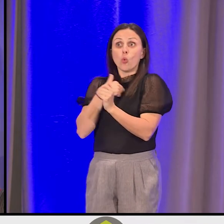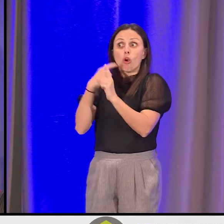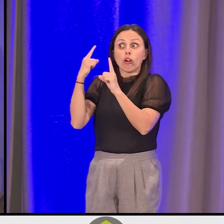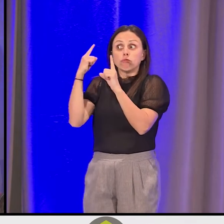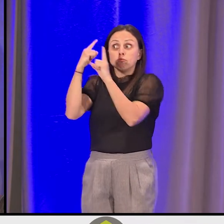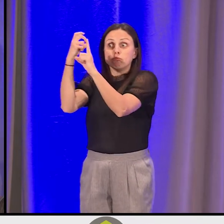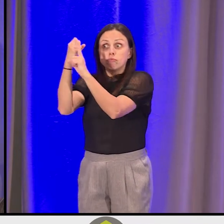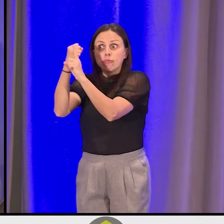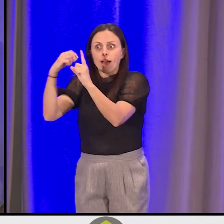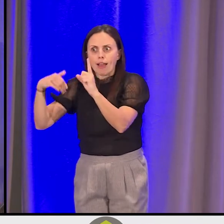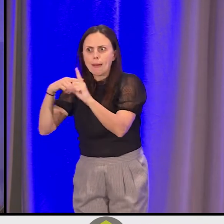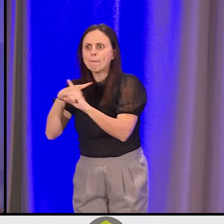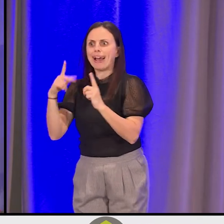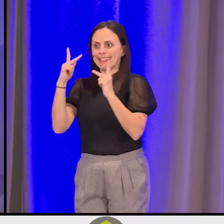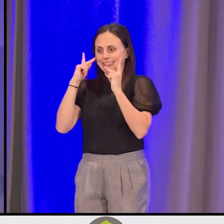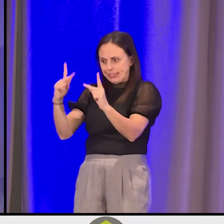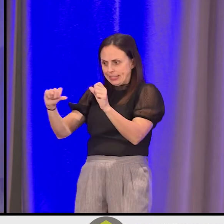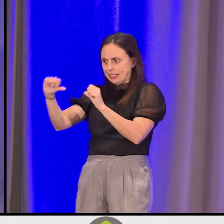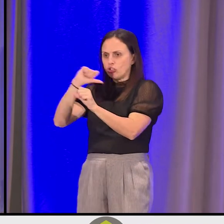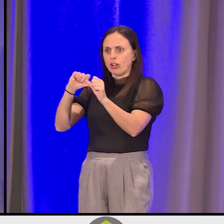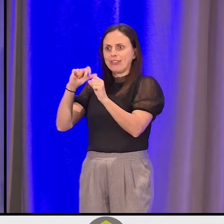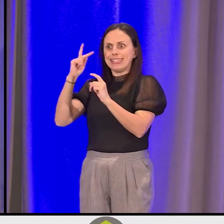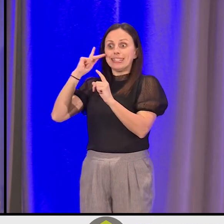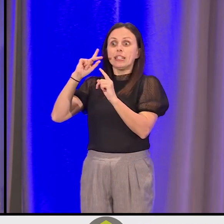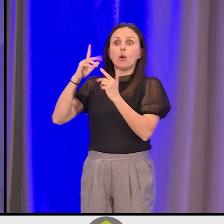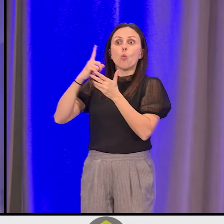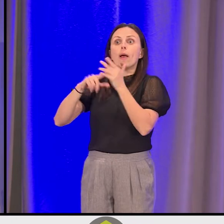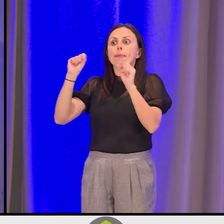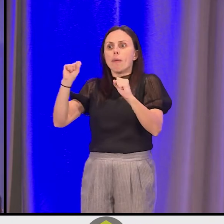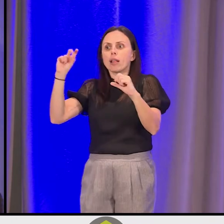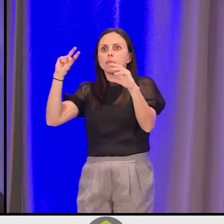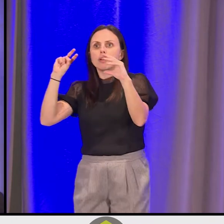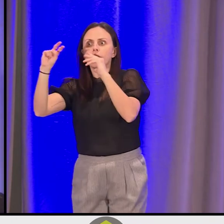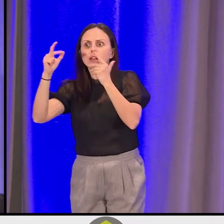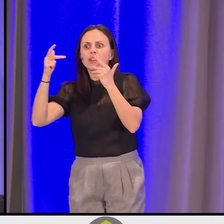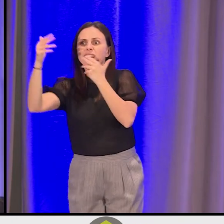but we're going to see one another and see where we might get. And it was pouring rain.